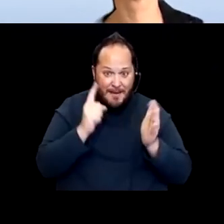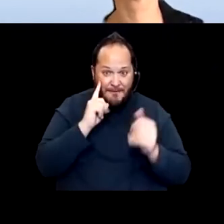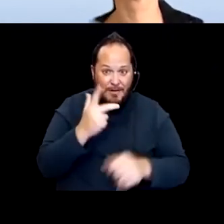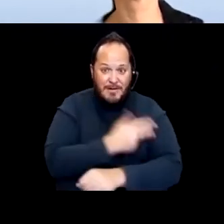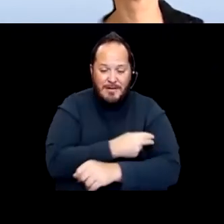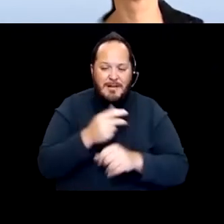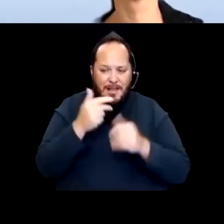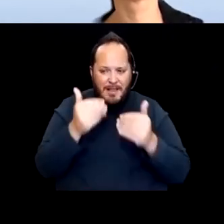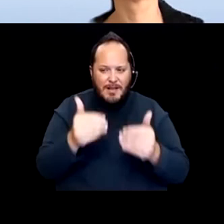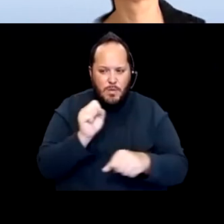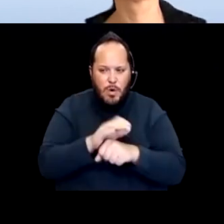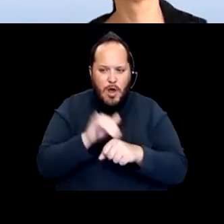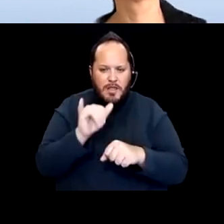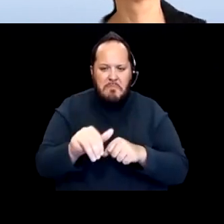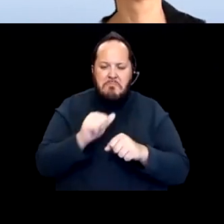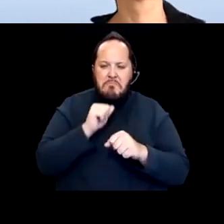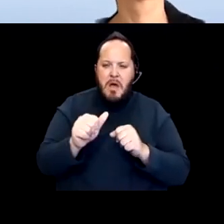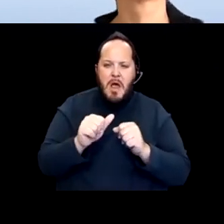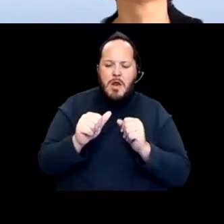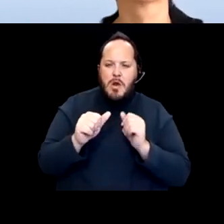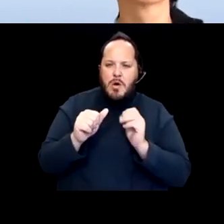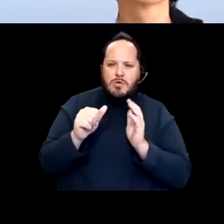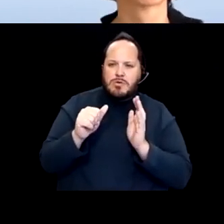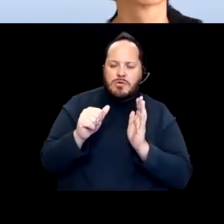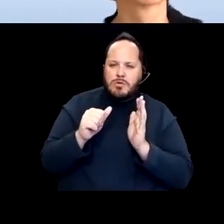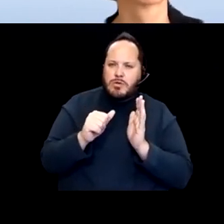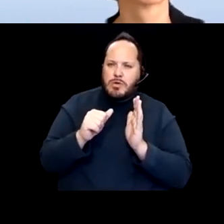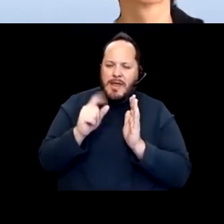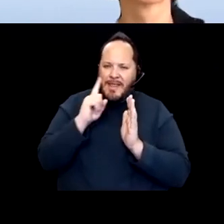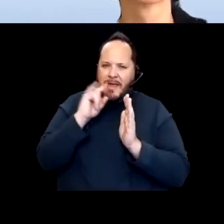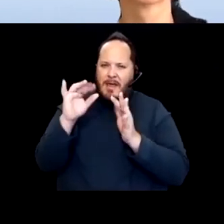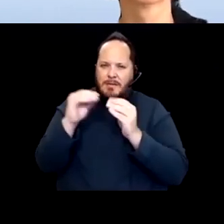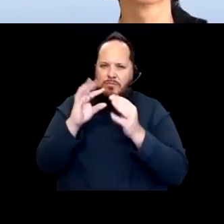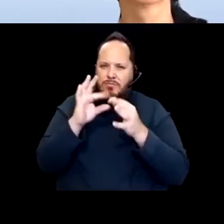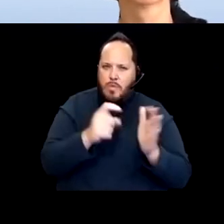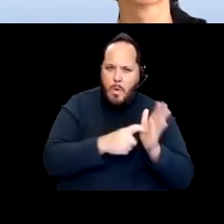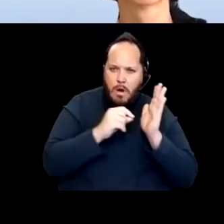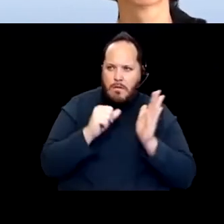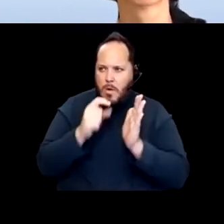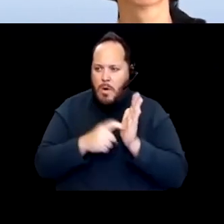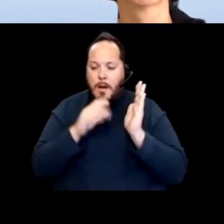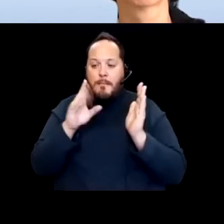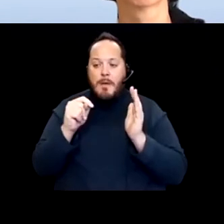or conclusion around mandatory, non mandatory. I think it's just a matter of, at least for the state's perspective they have